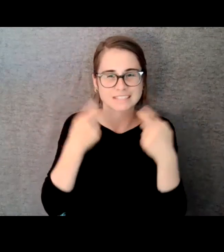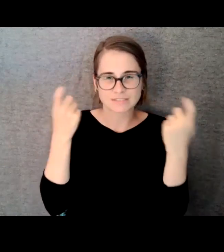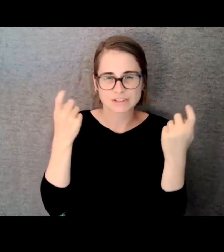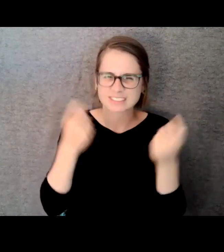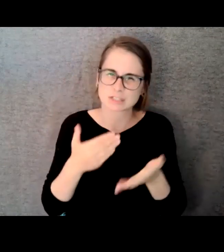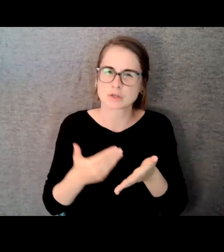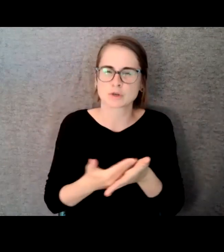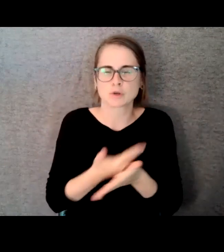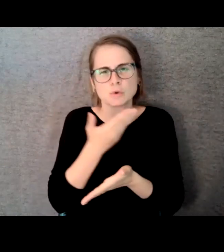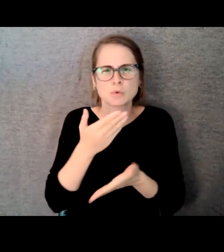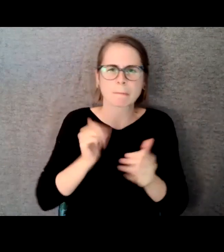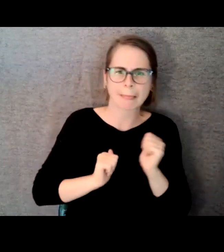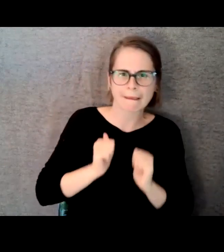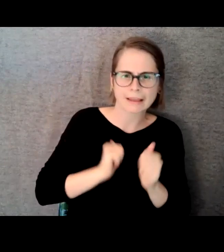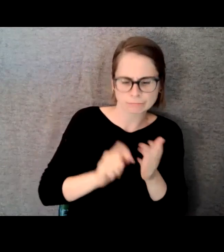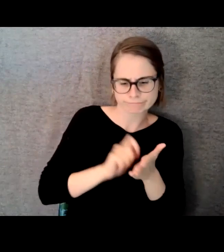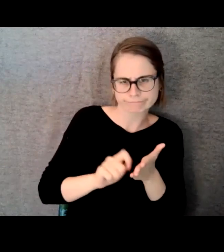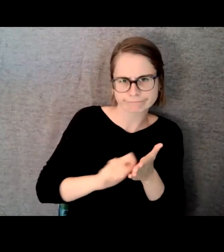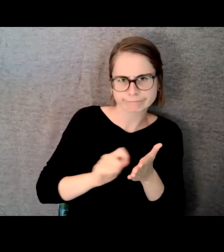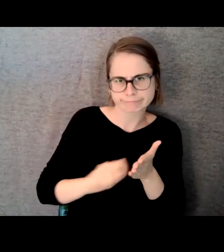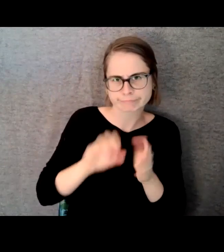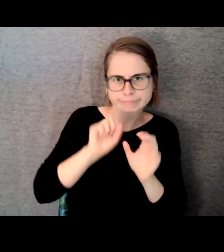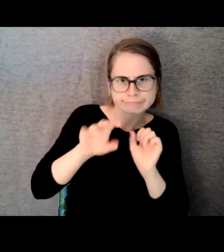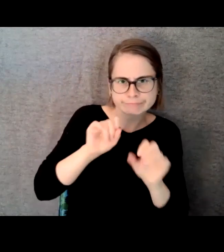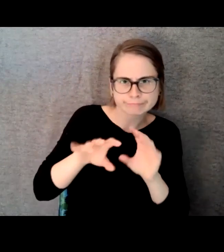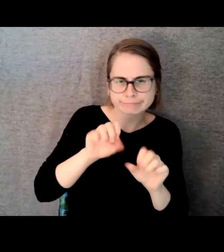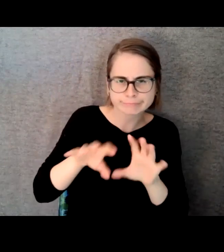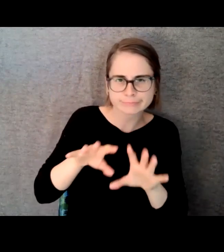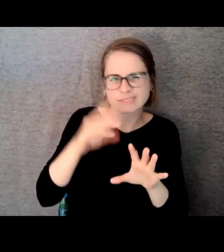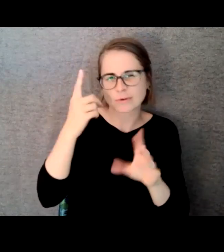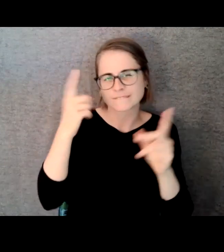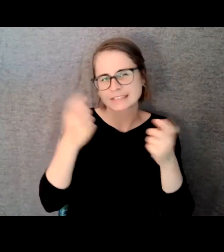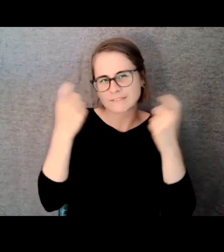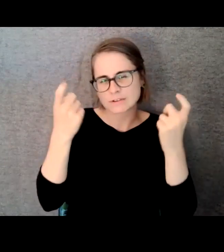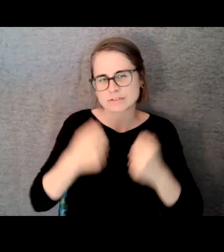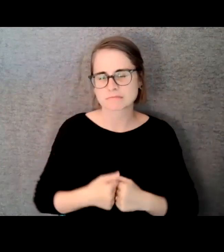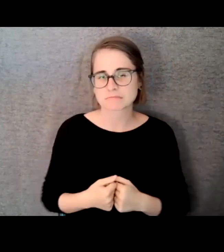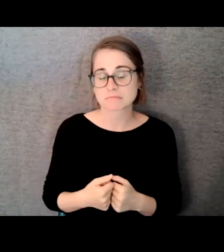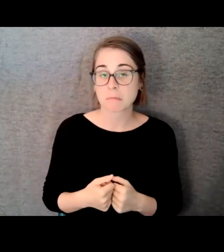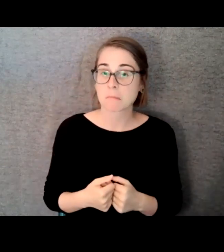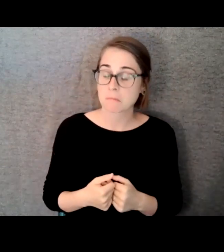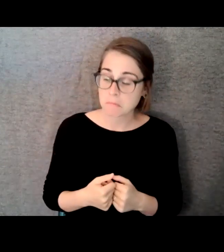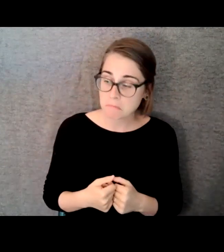held in New York City. And I had been -- I had a friend of a friend